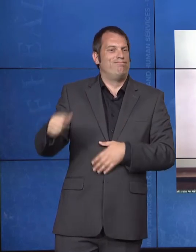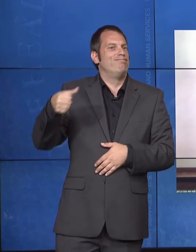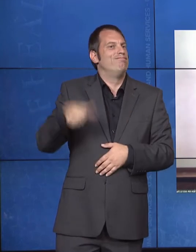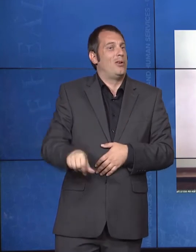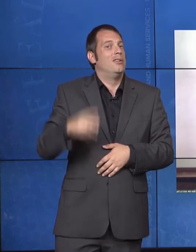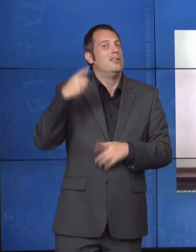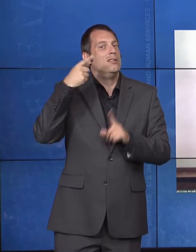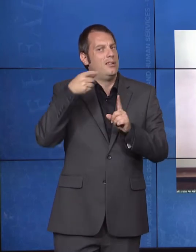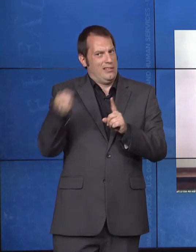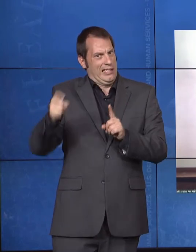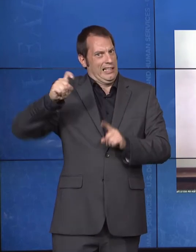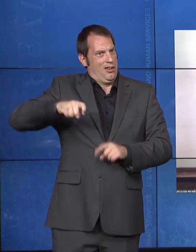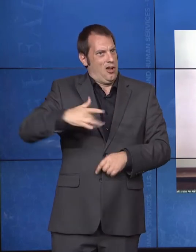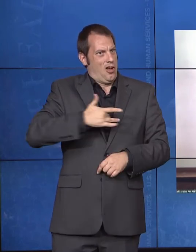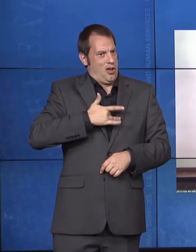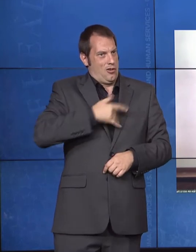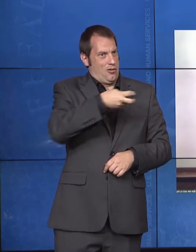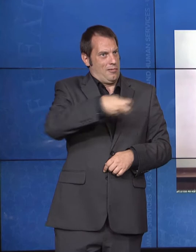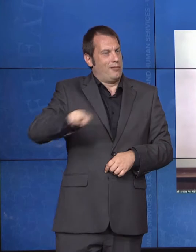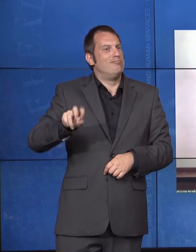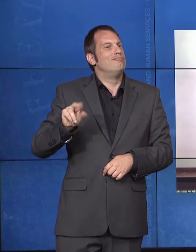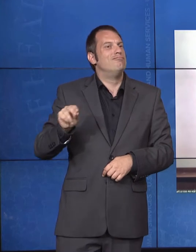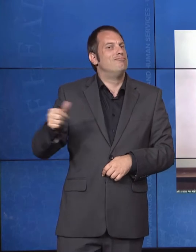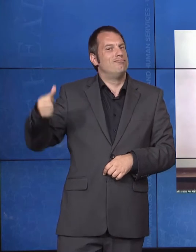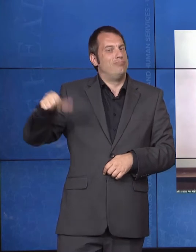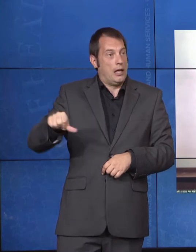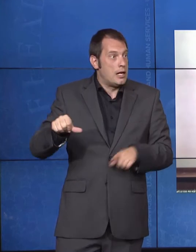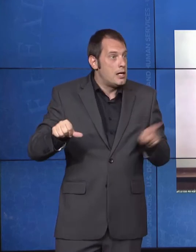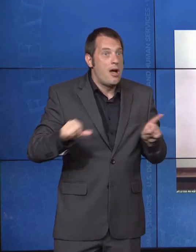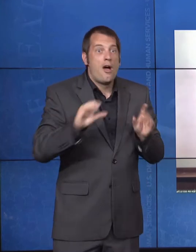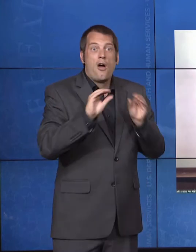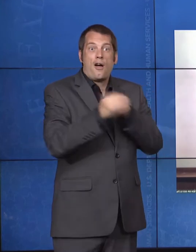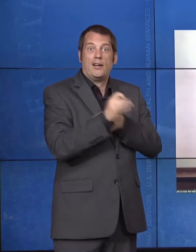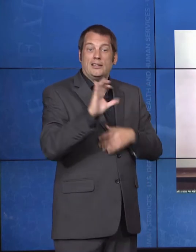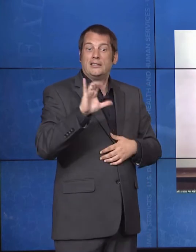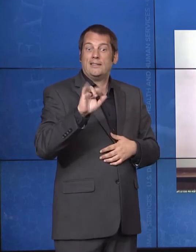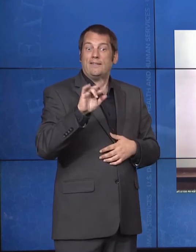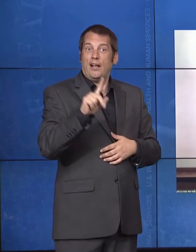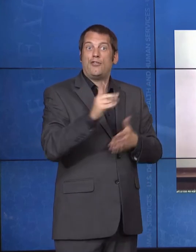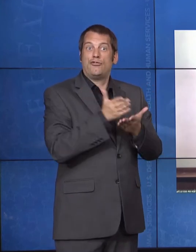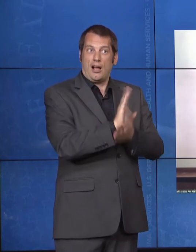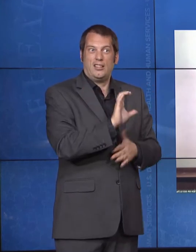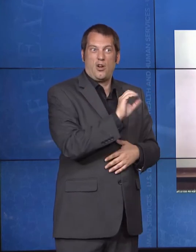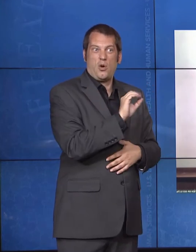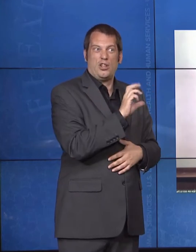status was corrected. And the hospital system revised its eligibility criteria to prevent